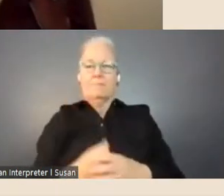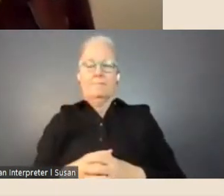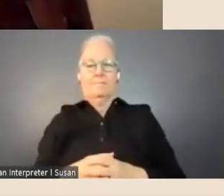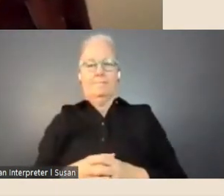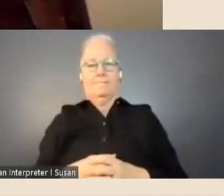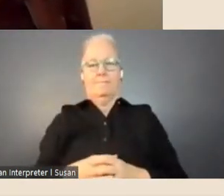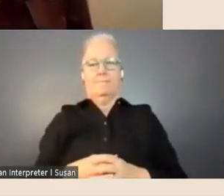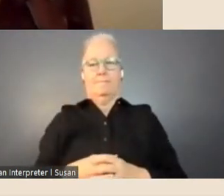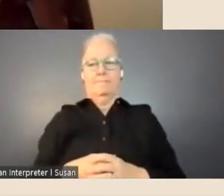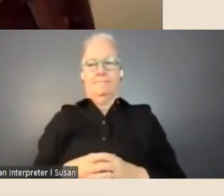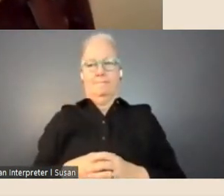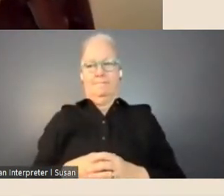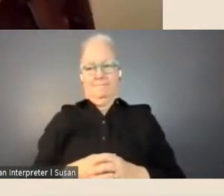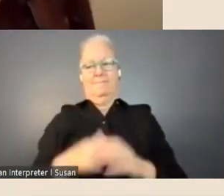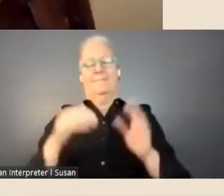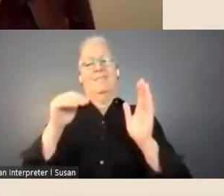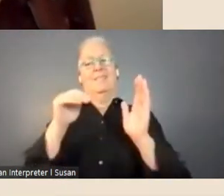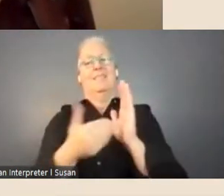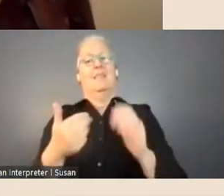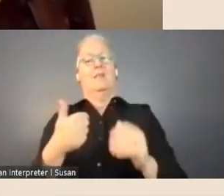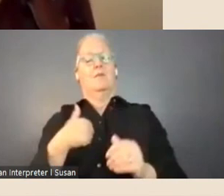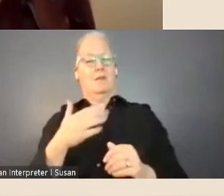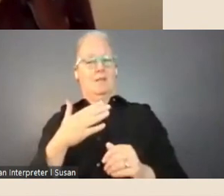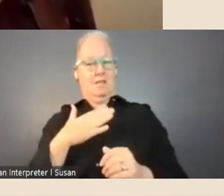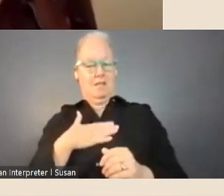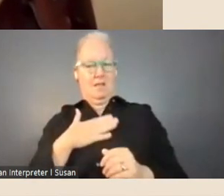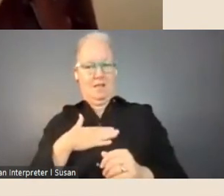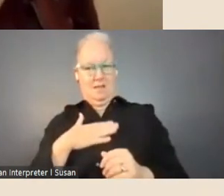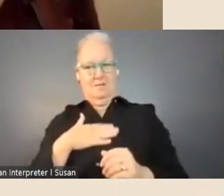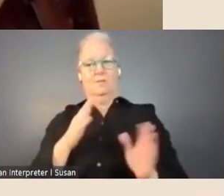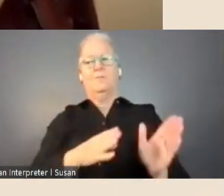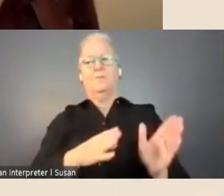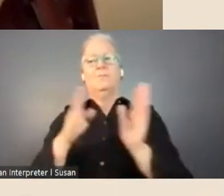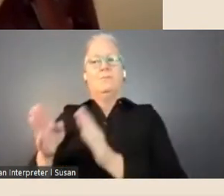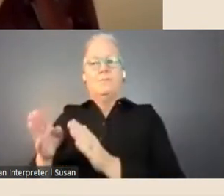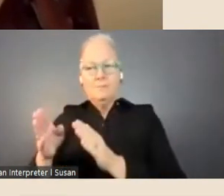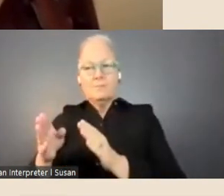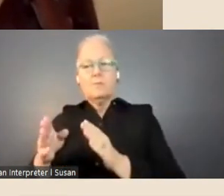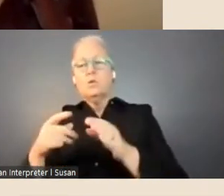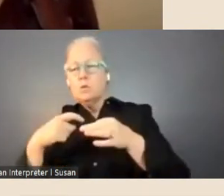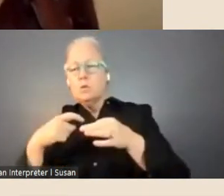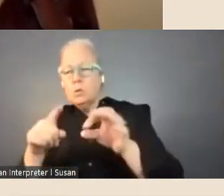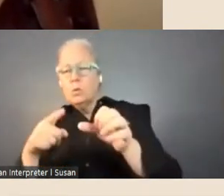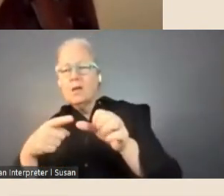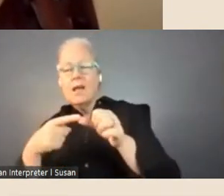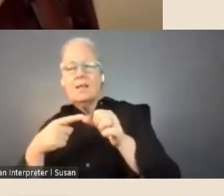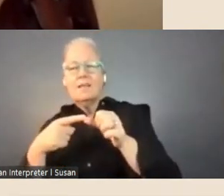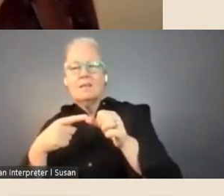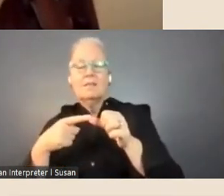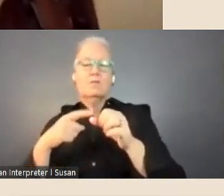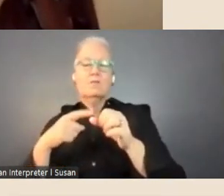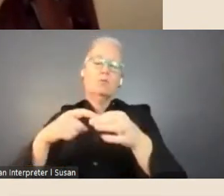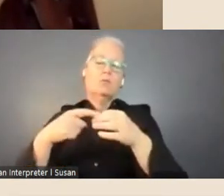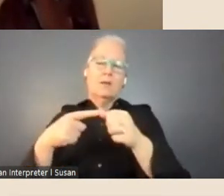We're now going to move to Q and A, so thank you Suzie, Joe, Megan,